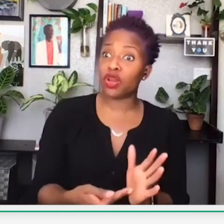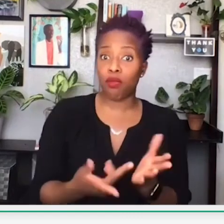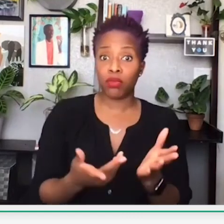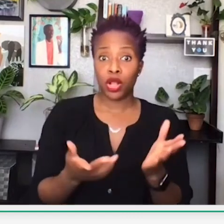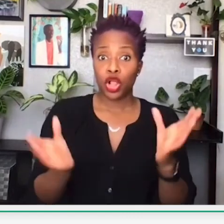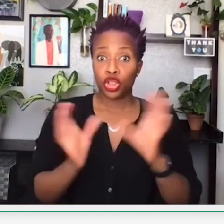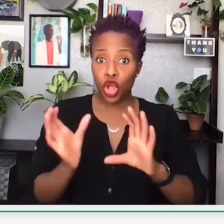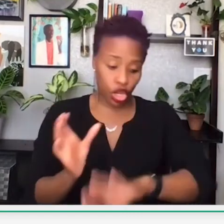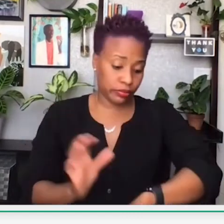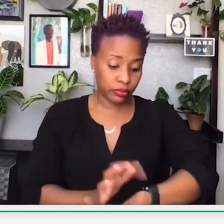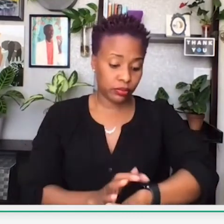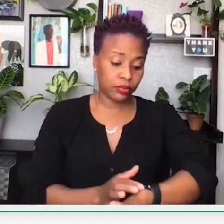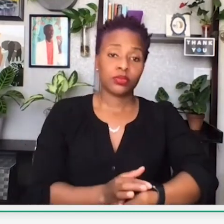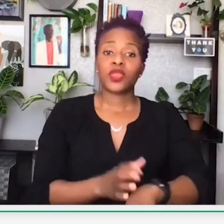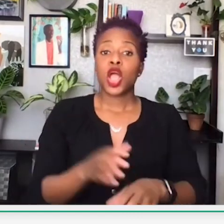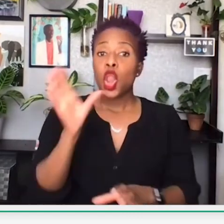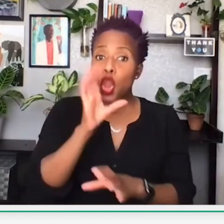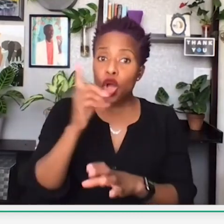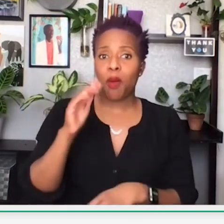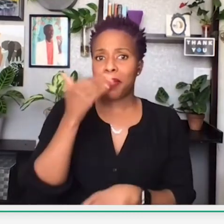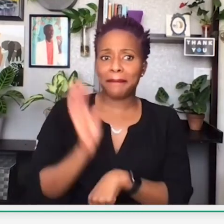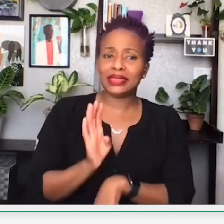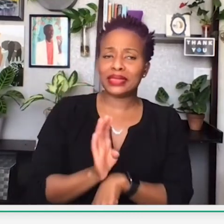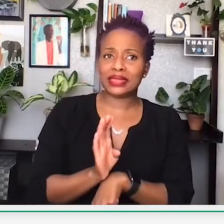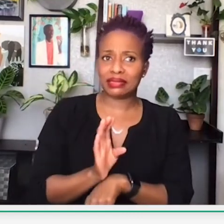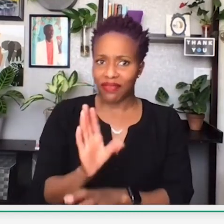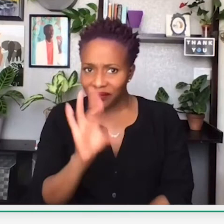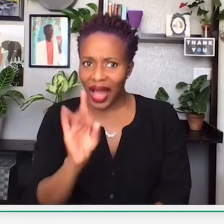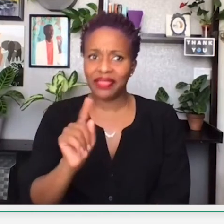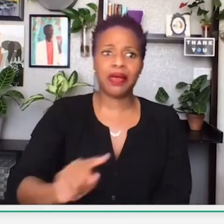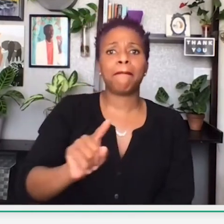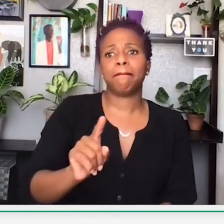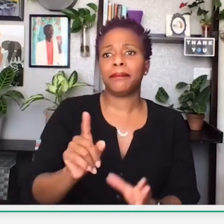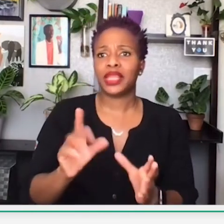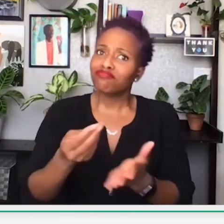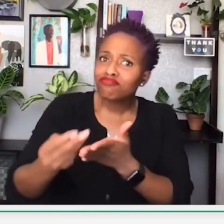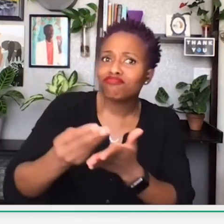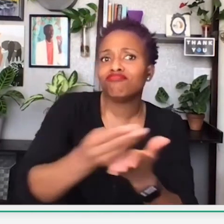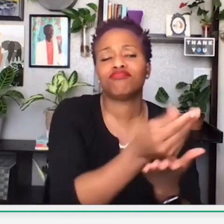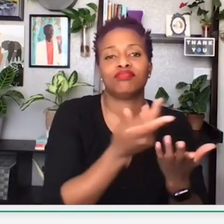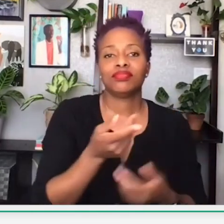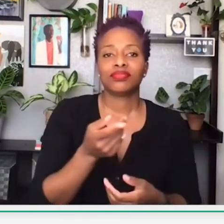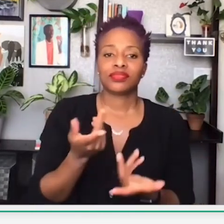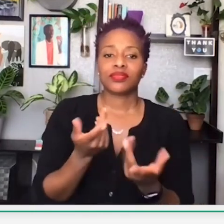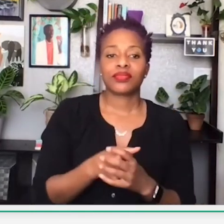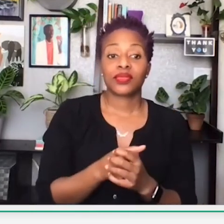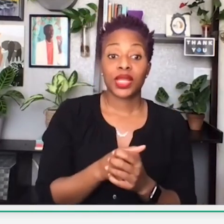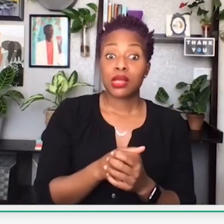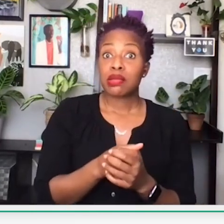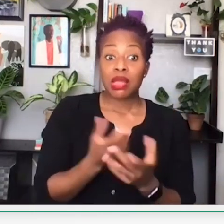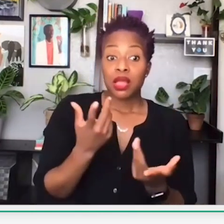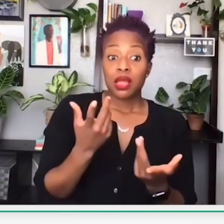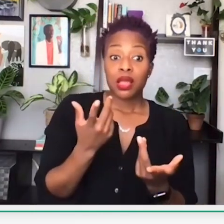#1: Be more intentional with your spending. Look for black businesses. Seek them out.